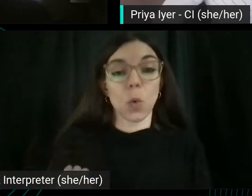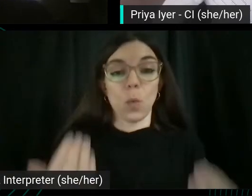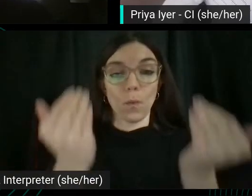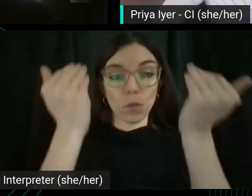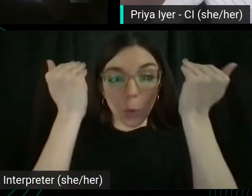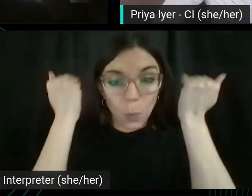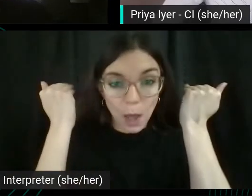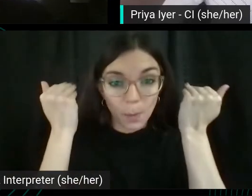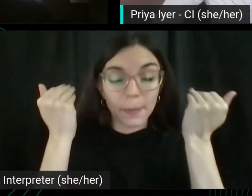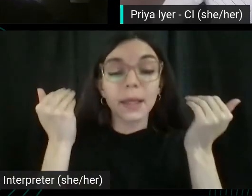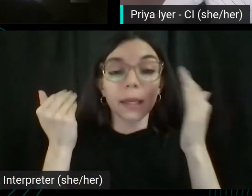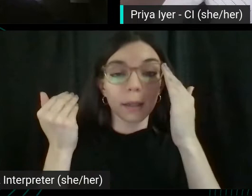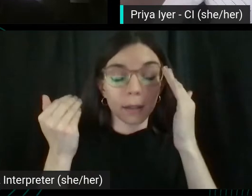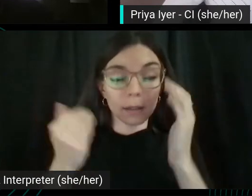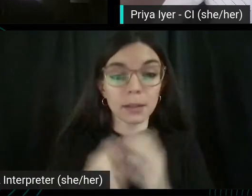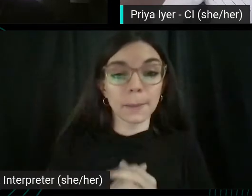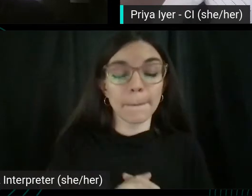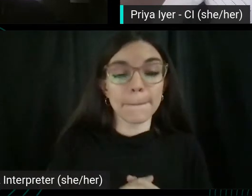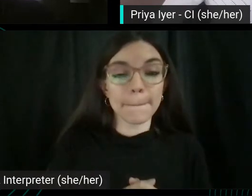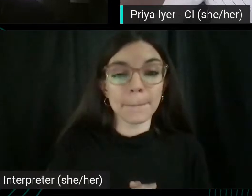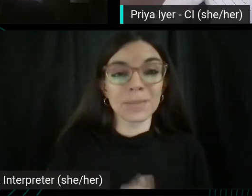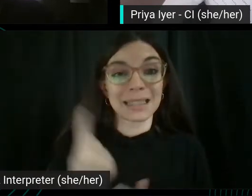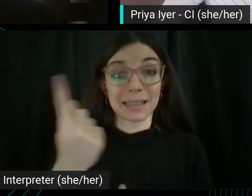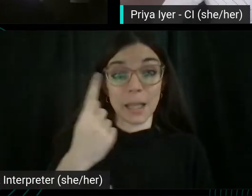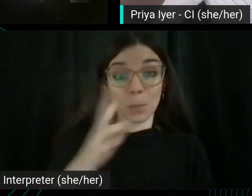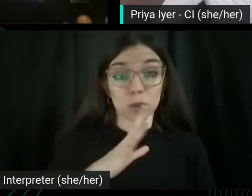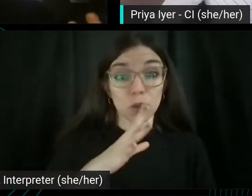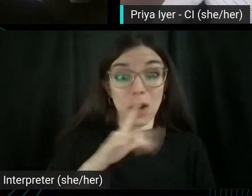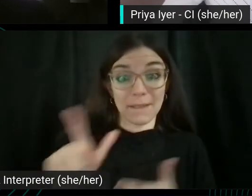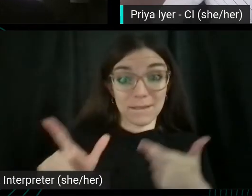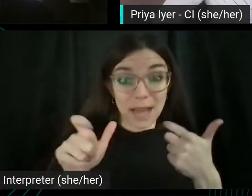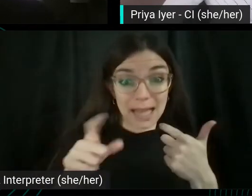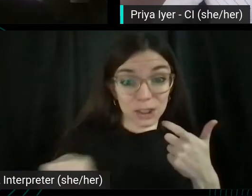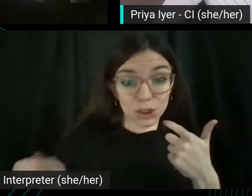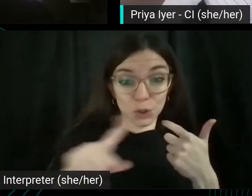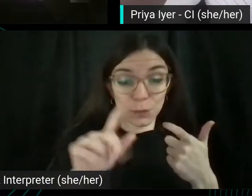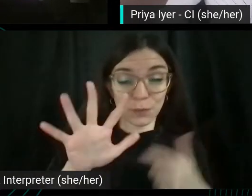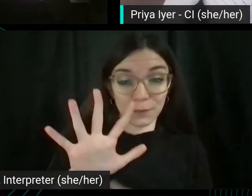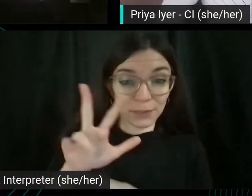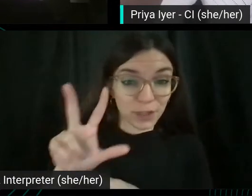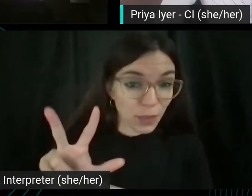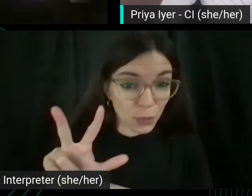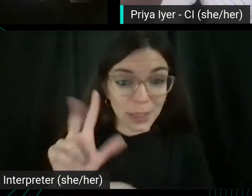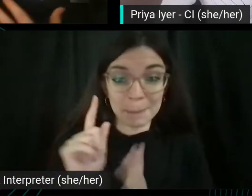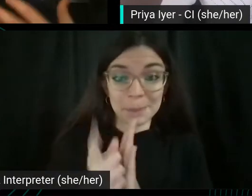someone you know, talking fast at you for like 53 minutes. Like that can, it can feel like